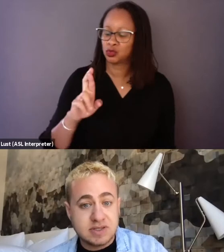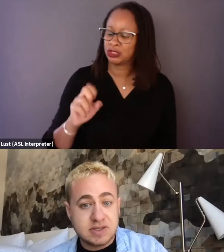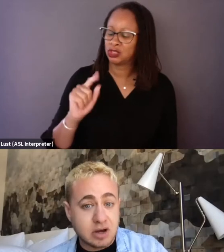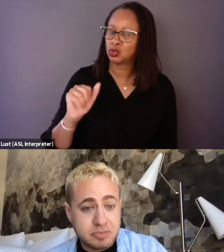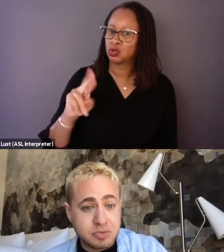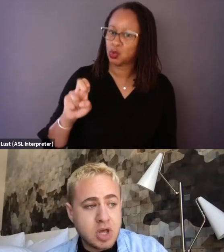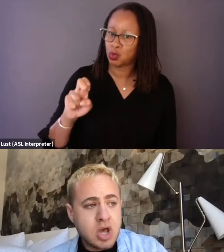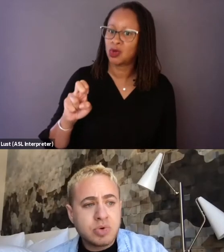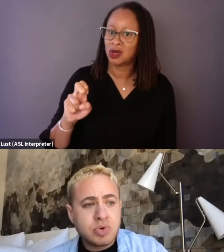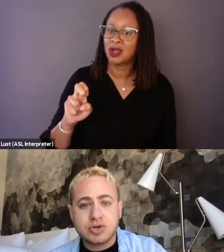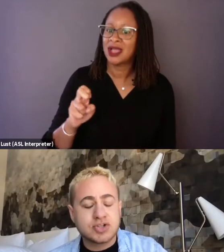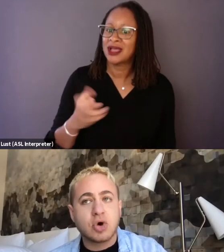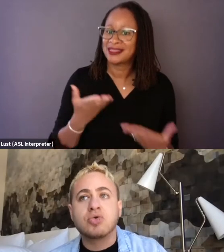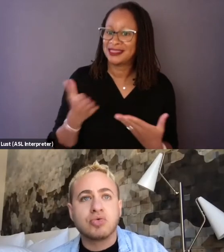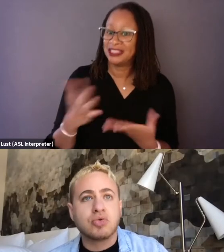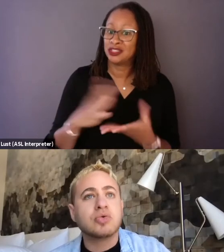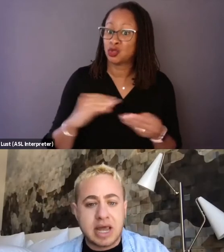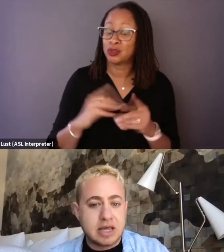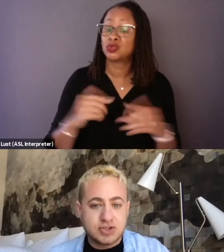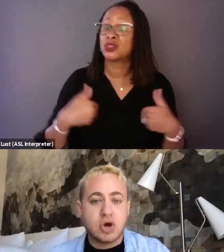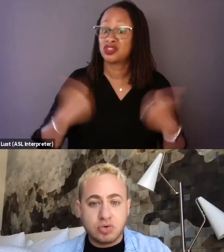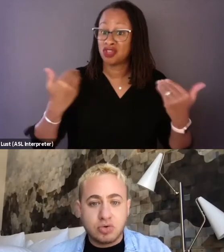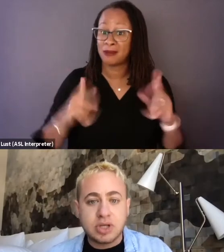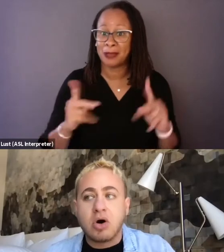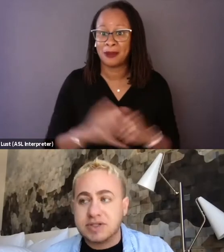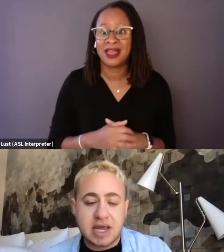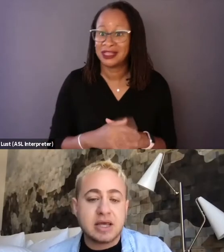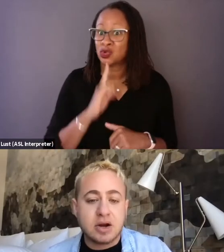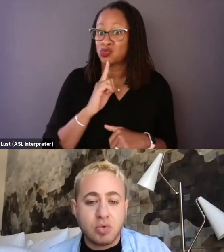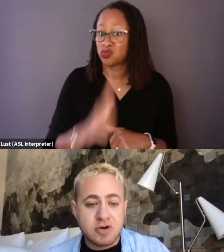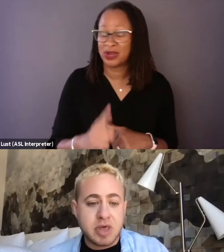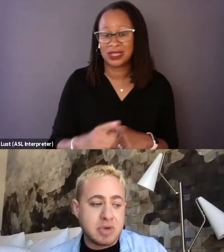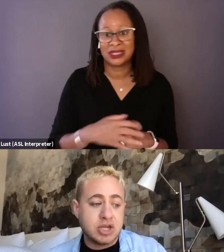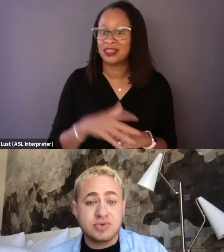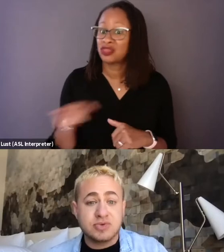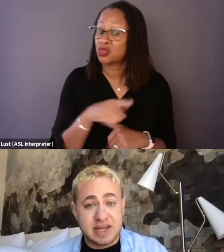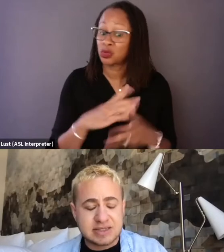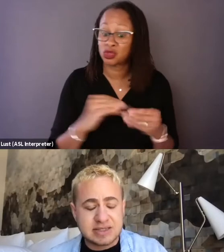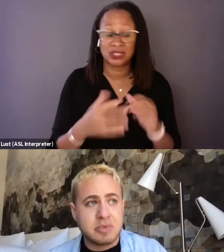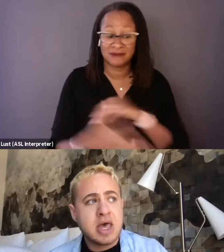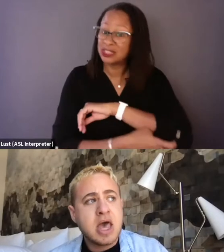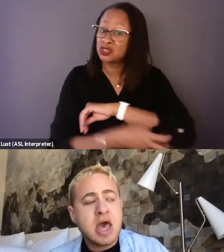to these young people, which had so cruelly, and so cruelly are taken away from them and used against them,